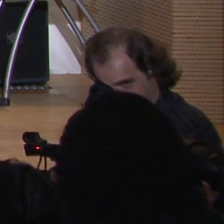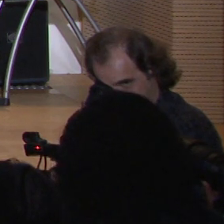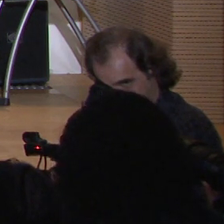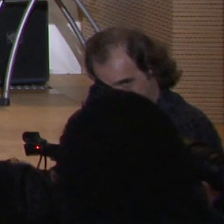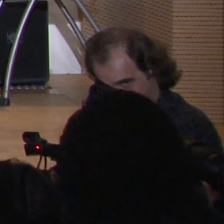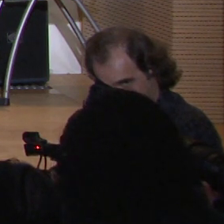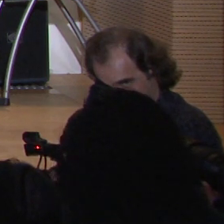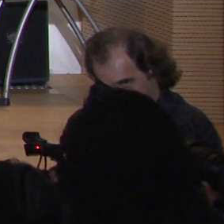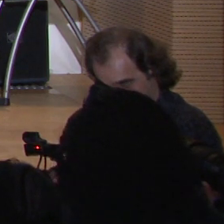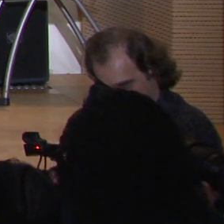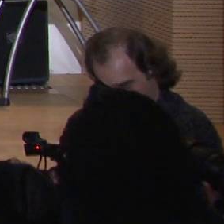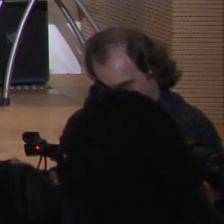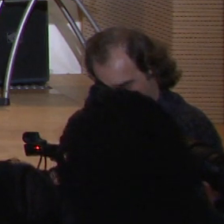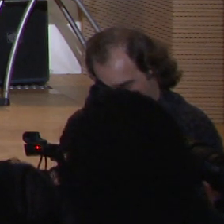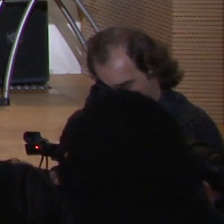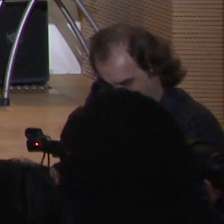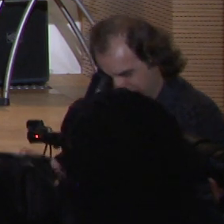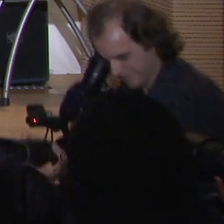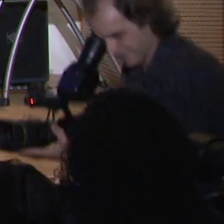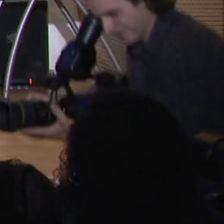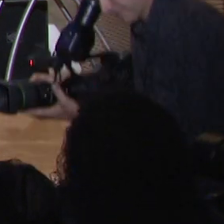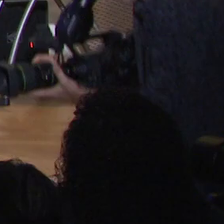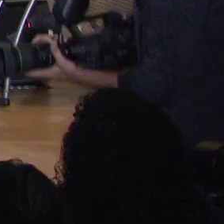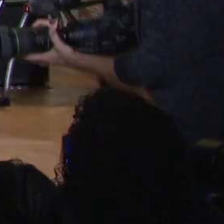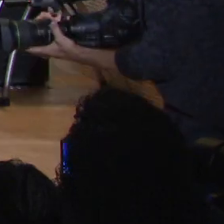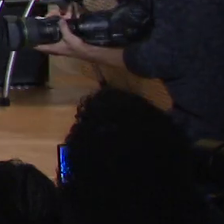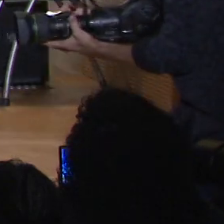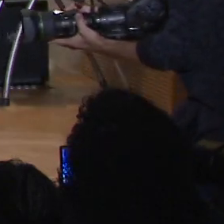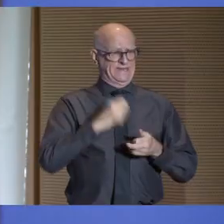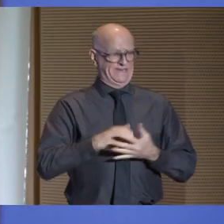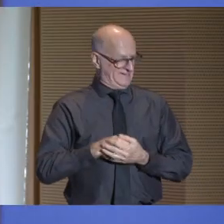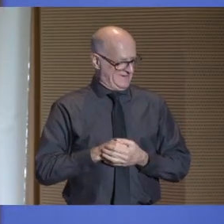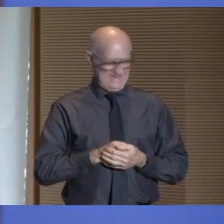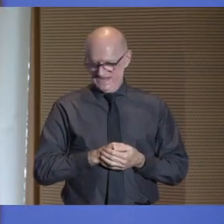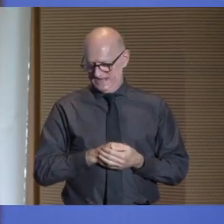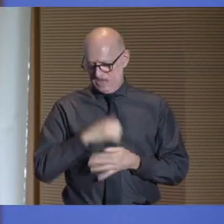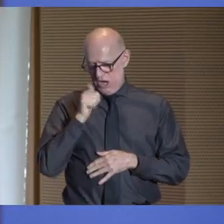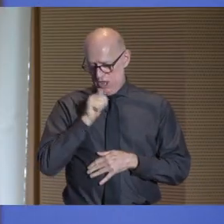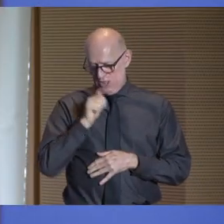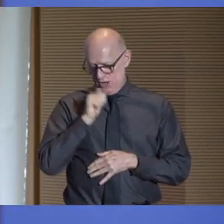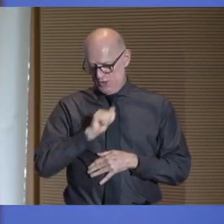but returning to college wasn't easy. [ Jasmine babbling ]